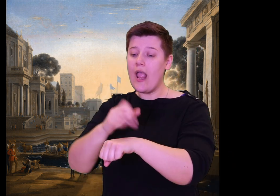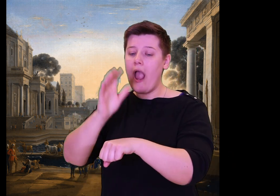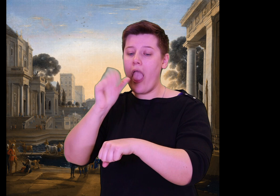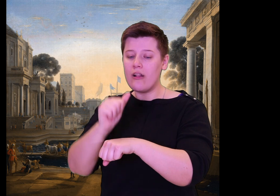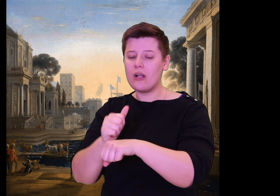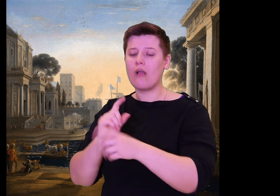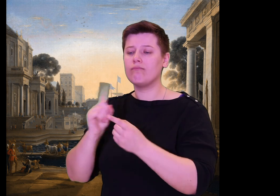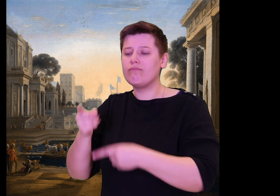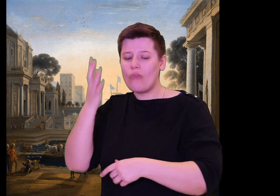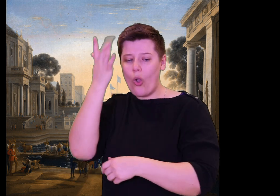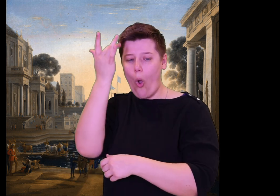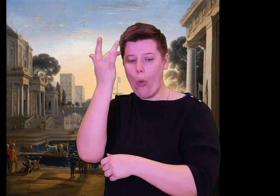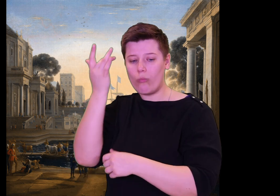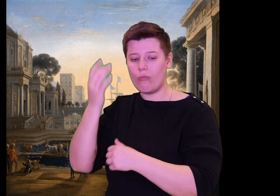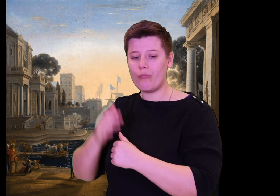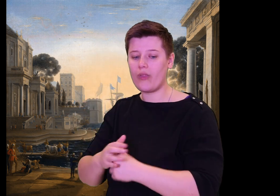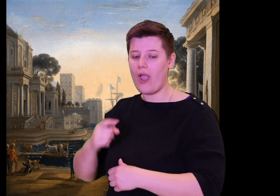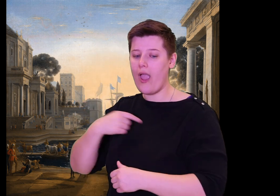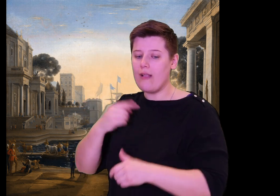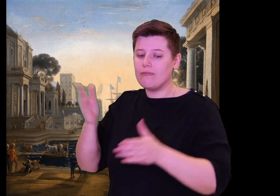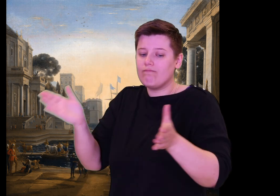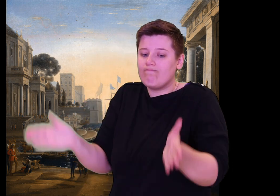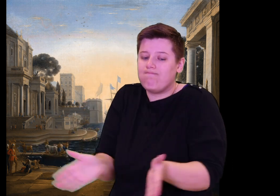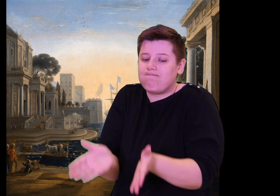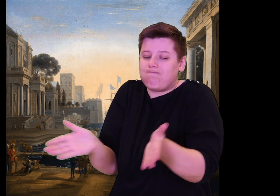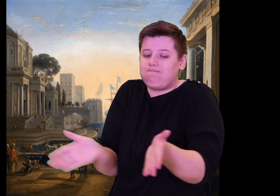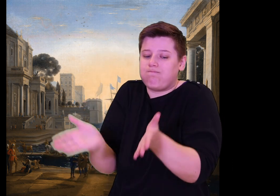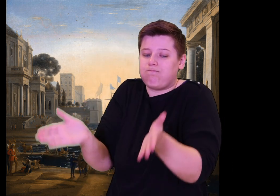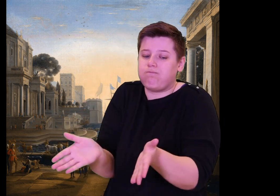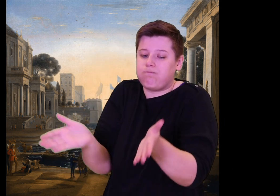bronze spear in hand.